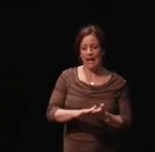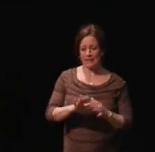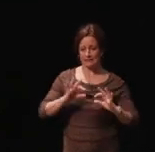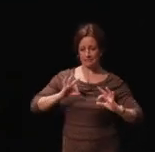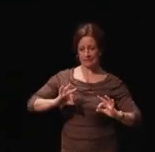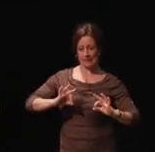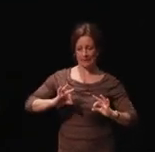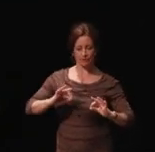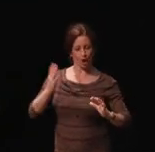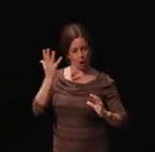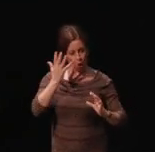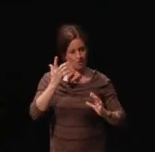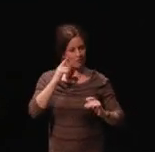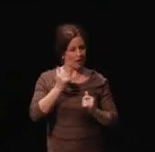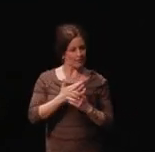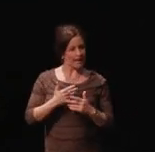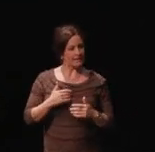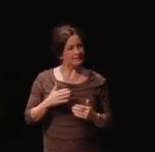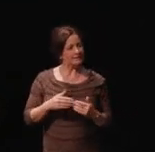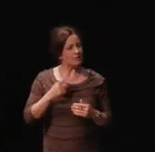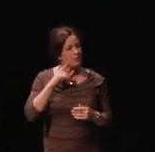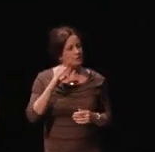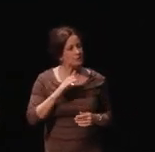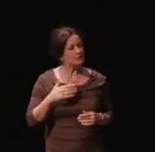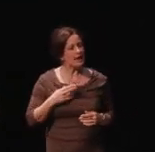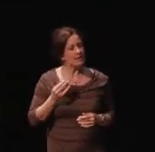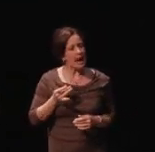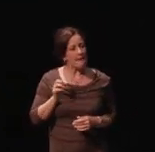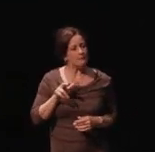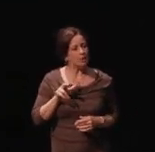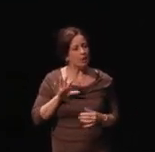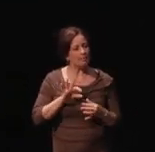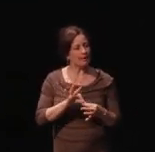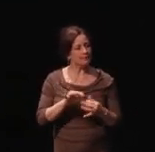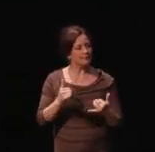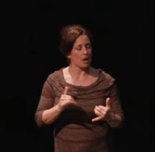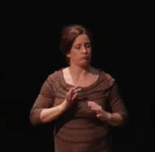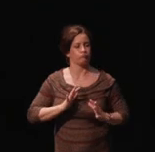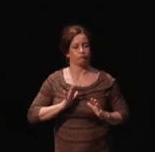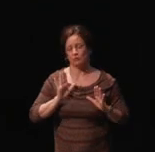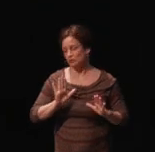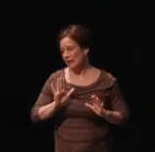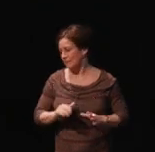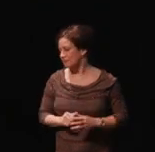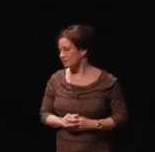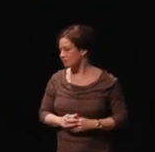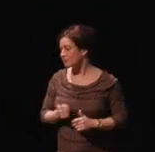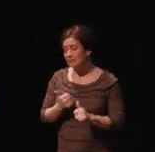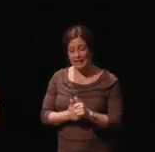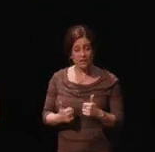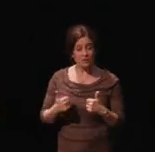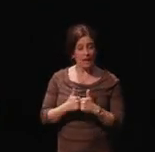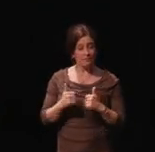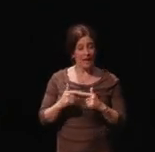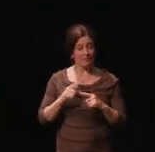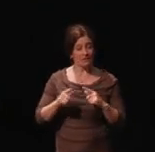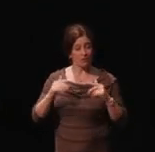everything and then they're easy to search we have hyperlinks now, it's great. Now each game is at a different level right now, I had to cut the team off,